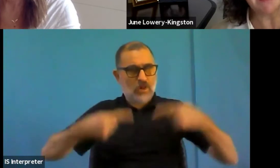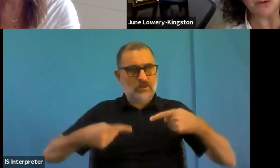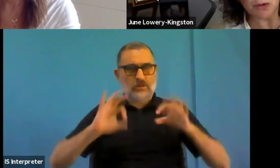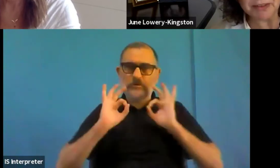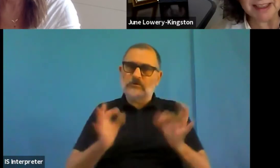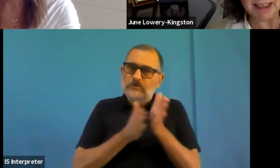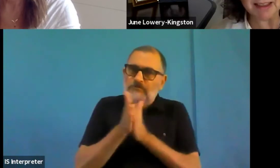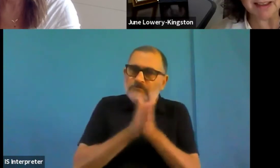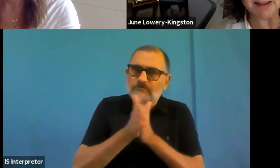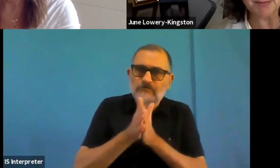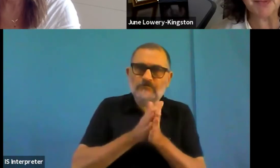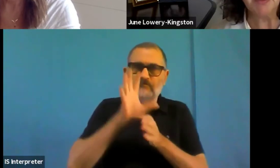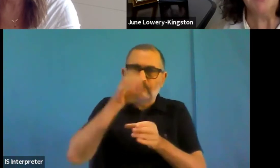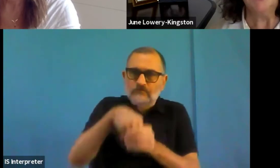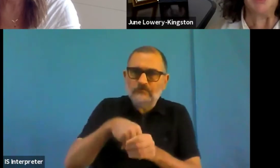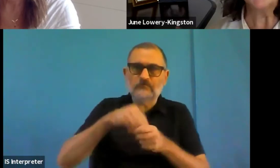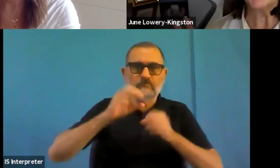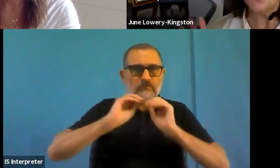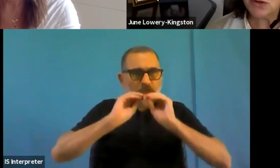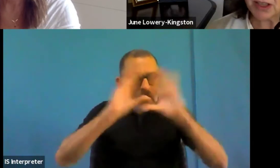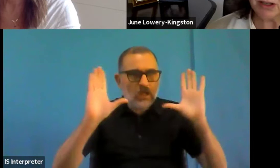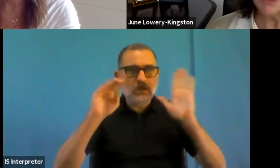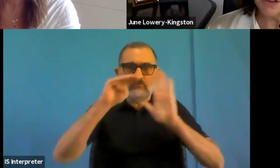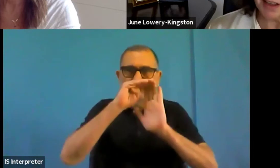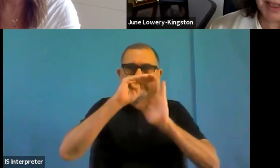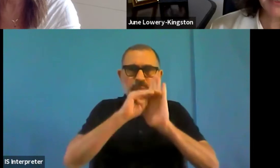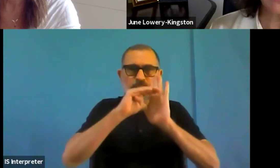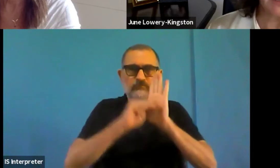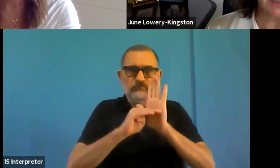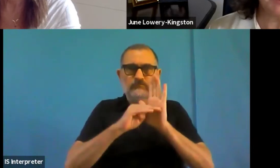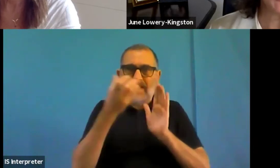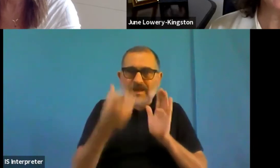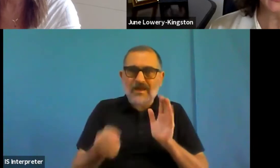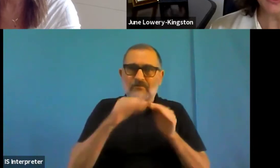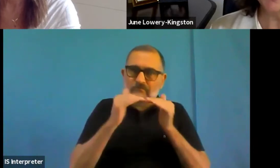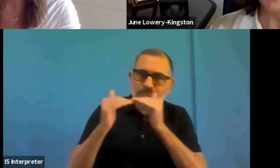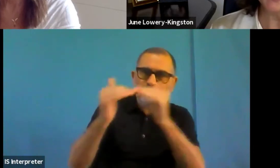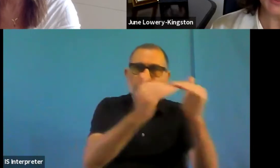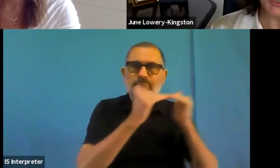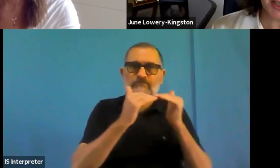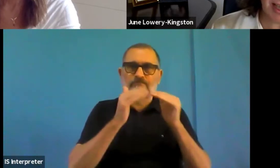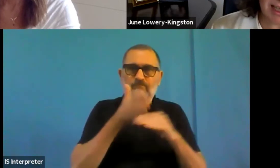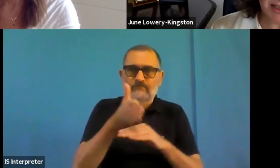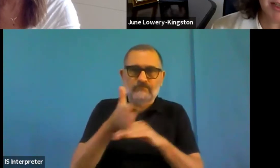in all of its sensors. And she also another political headline, ambition was Europe fit for the digital age.